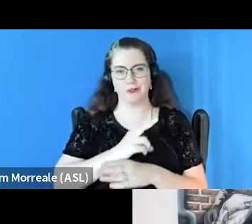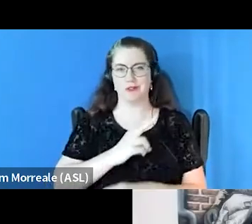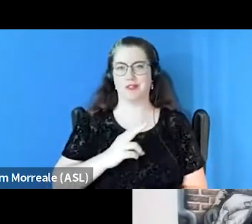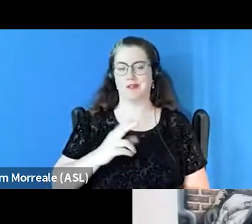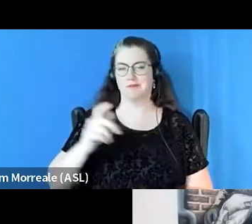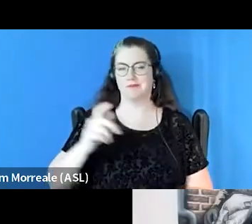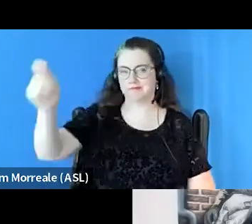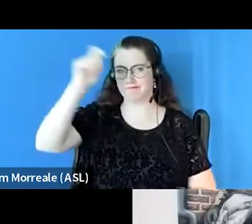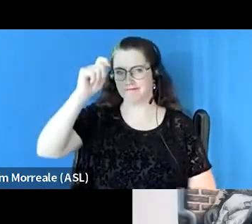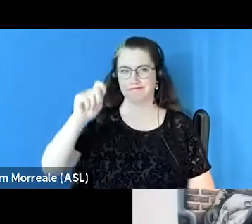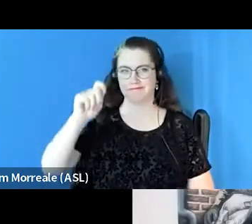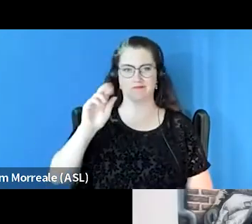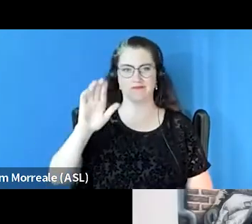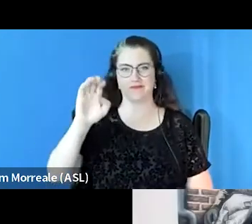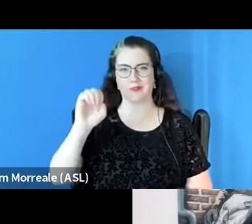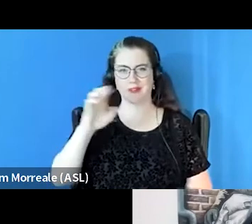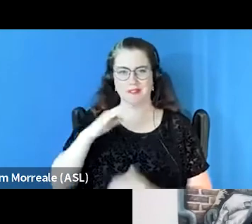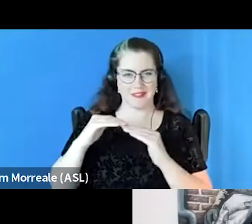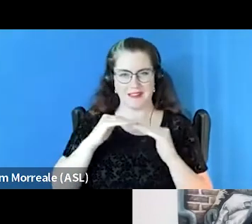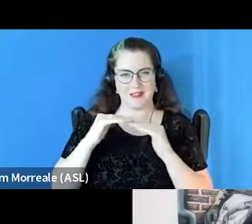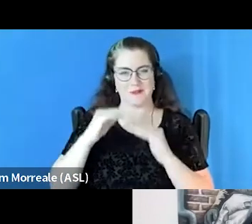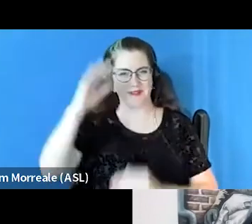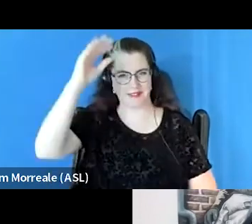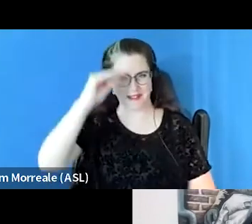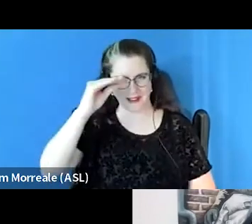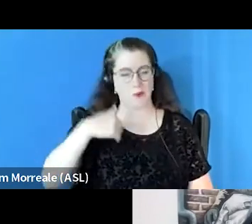that we do diversify our staffing as well.